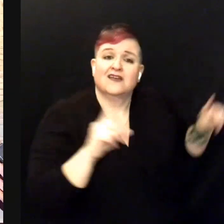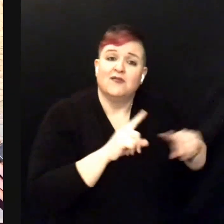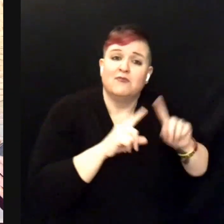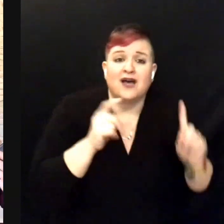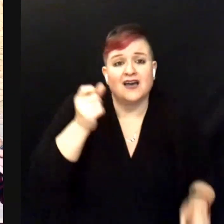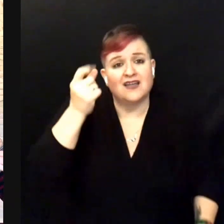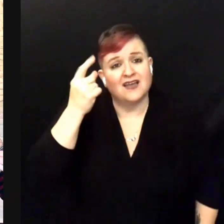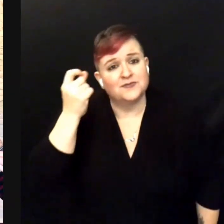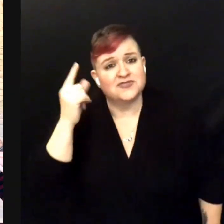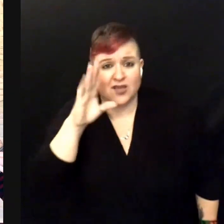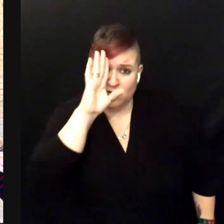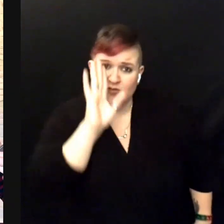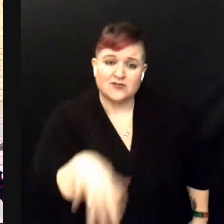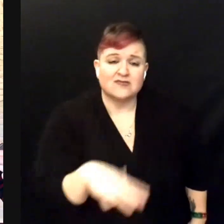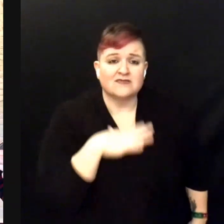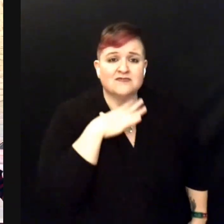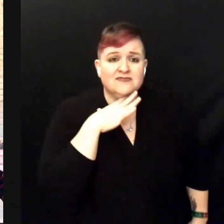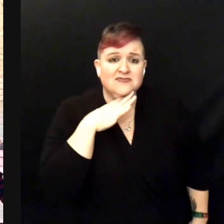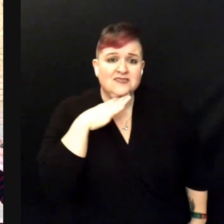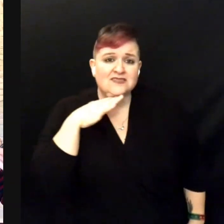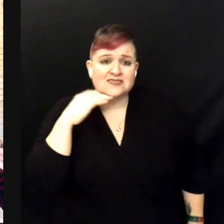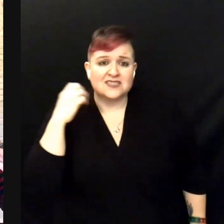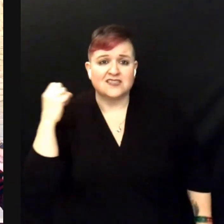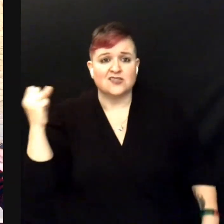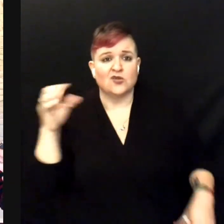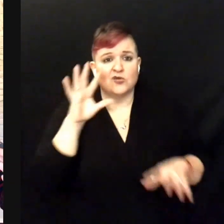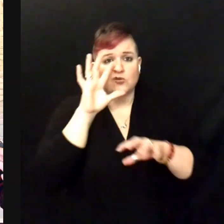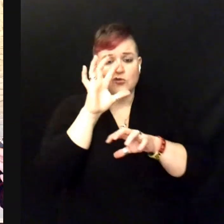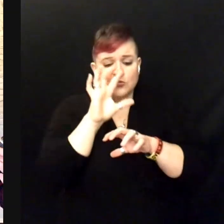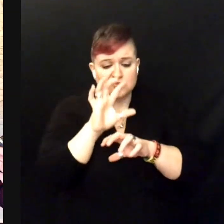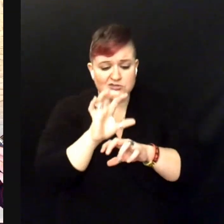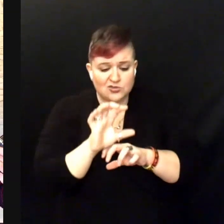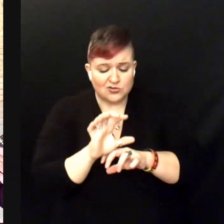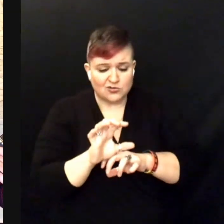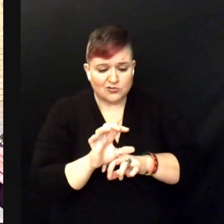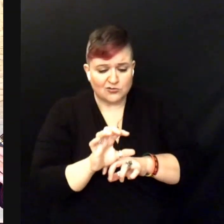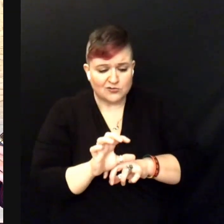And I'm tired of getting used to